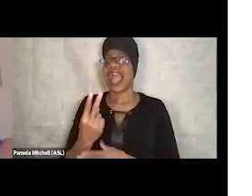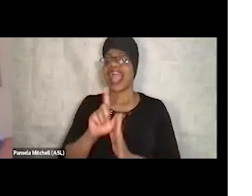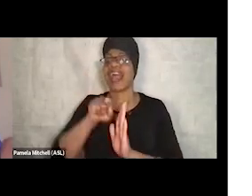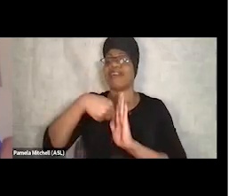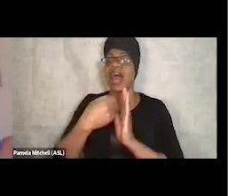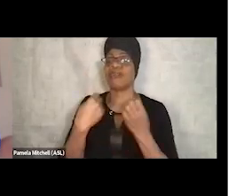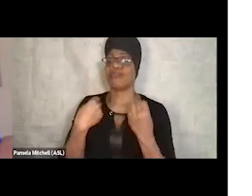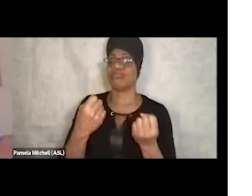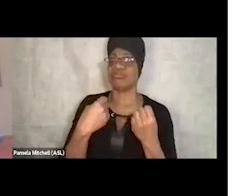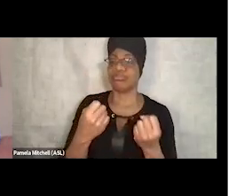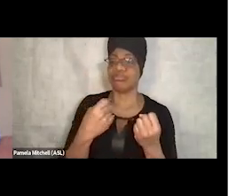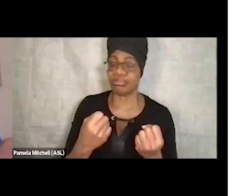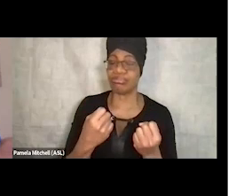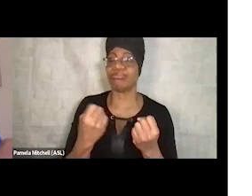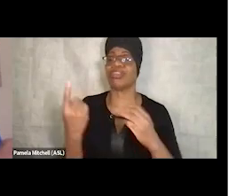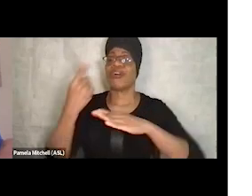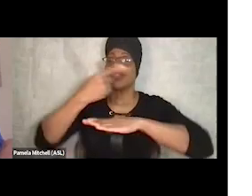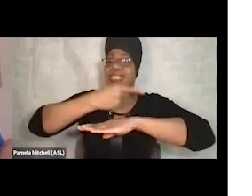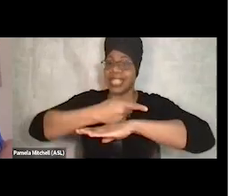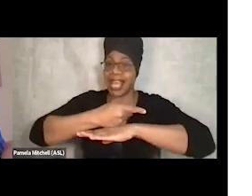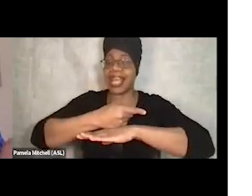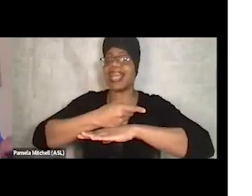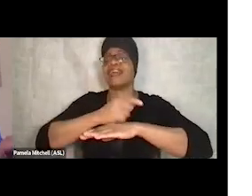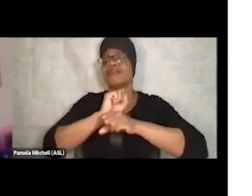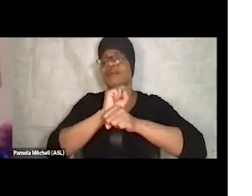We're real anxious to get back home. We're getting in the car,